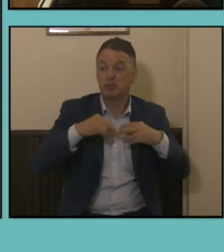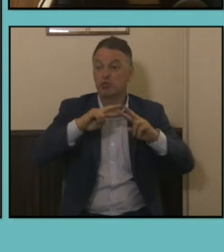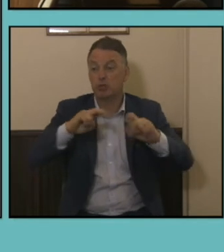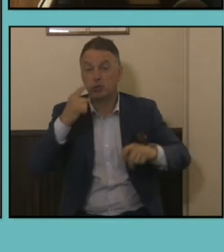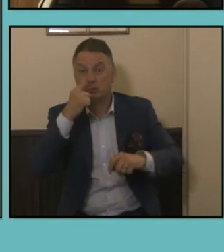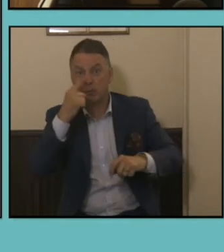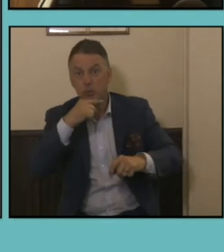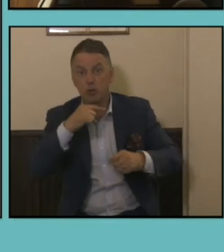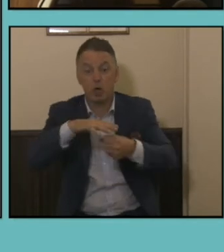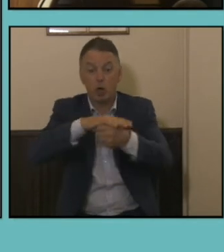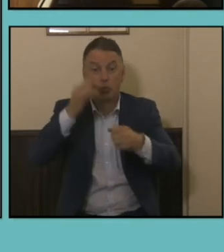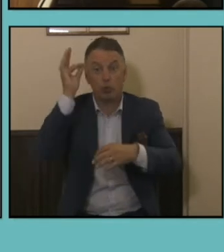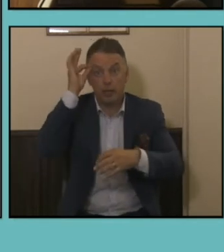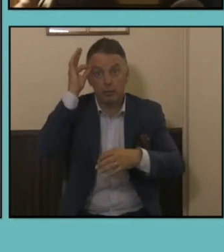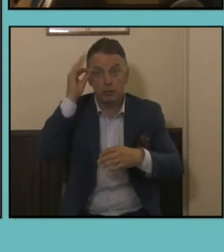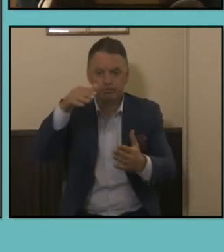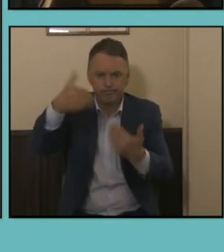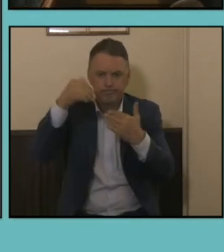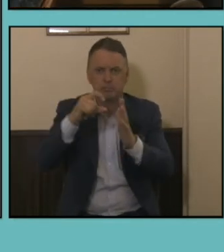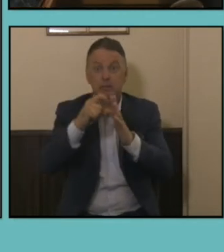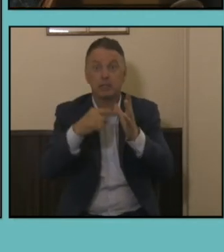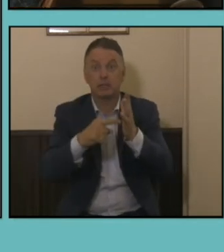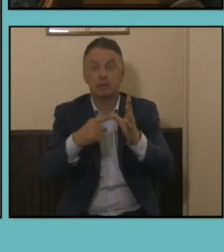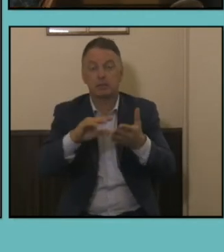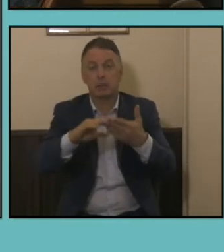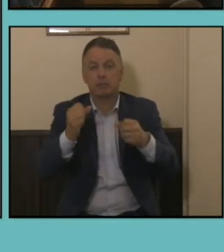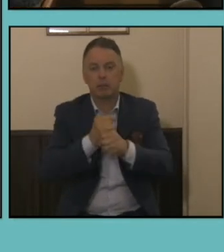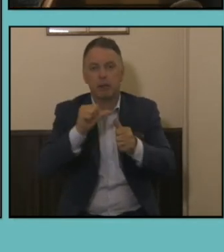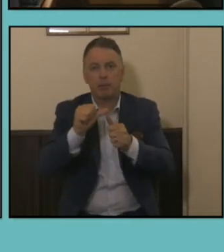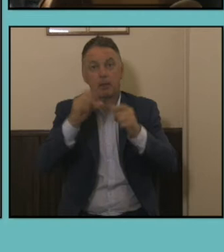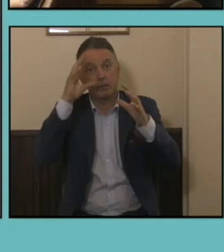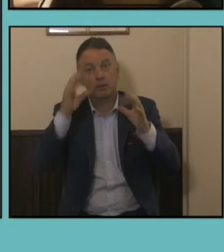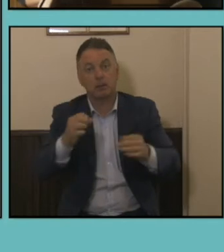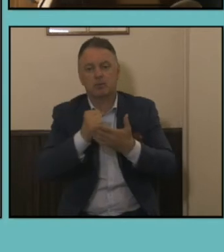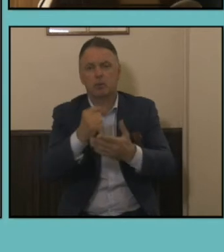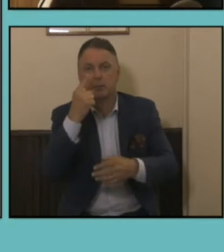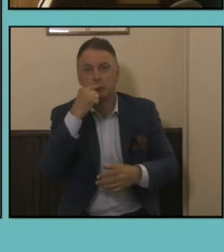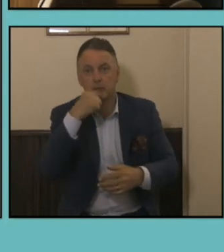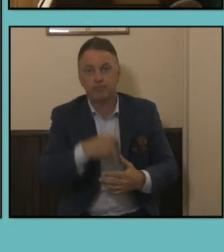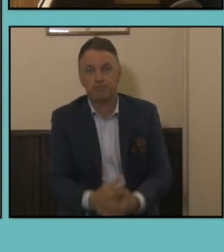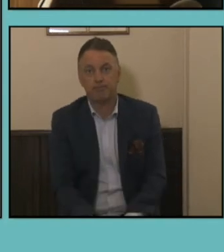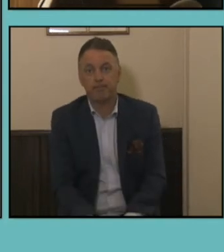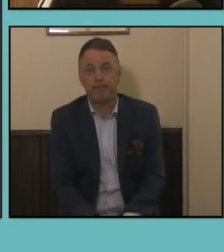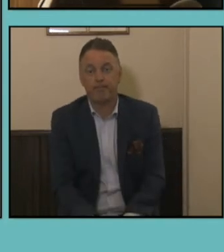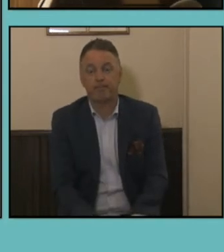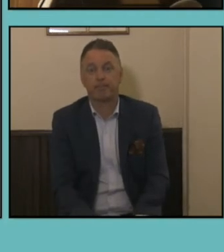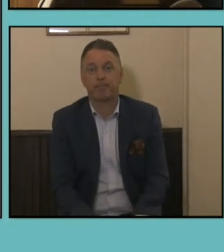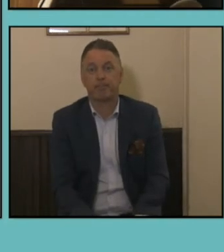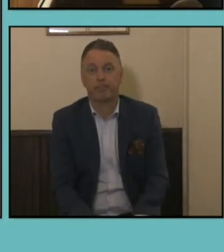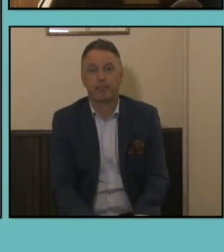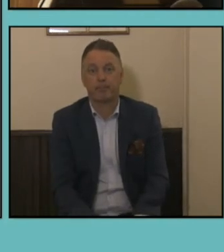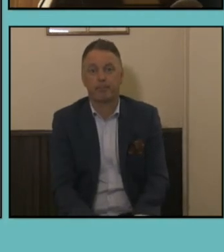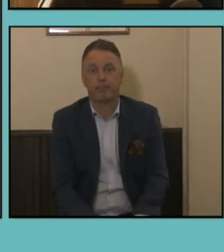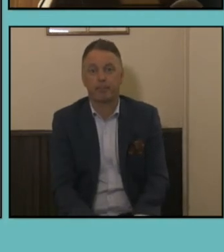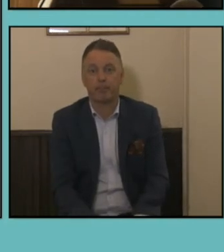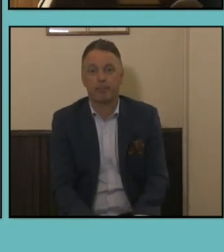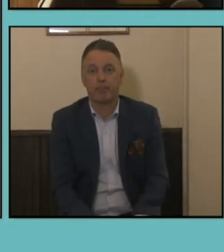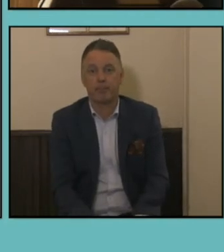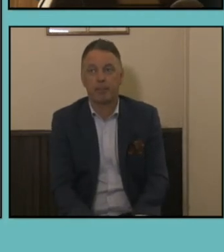broader range of purposes. The Australian Census is considered world-class and we